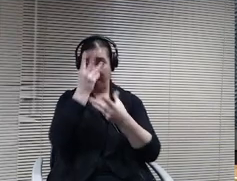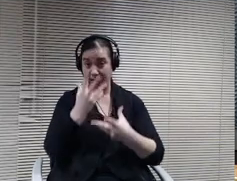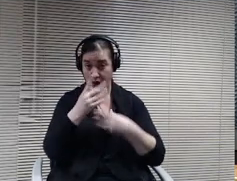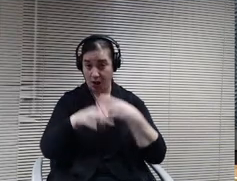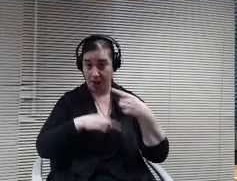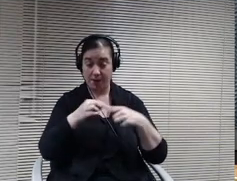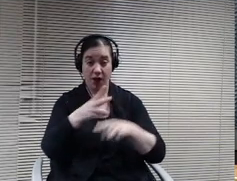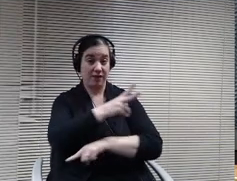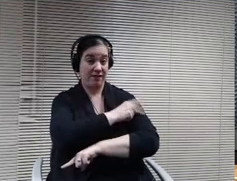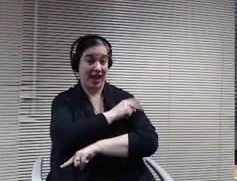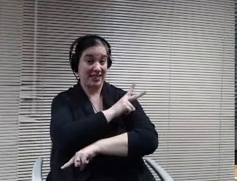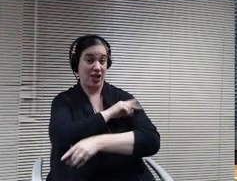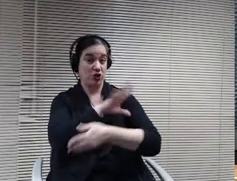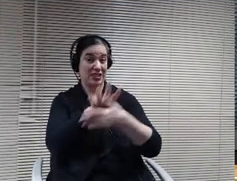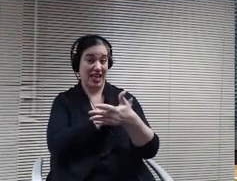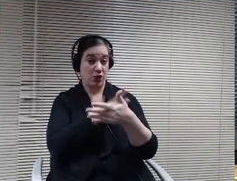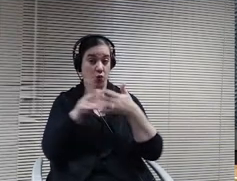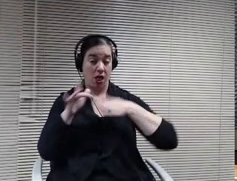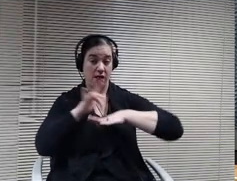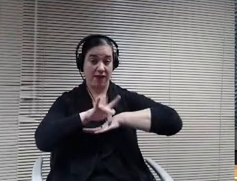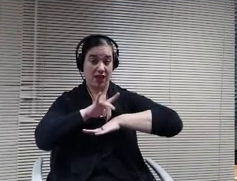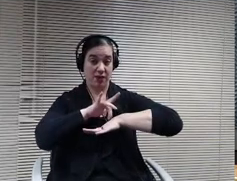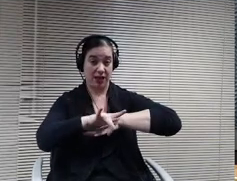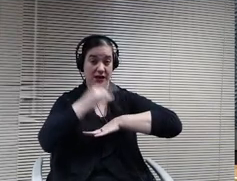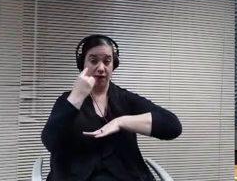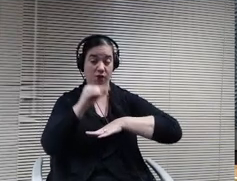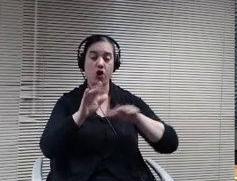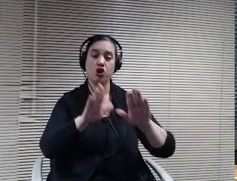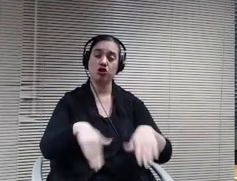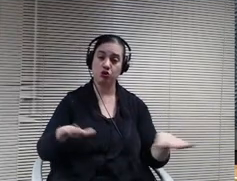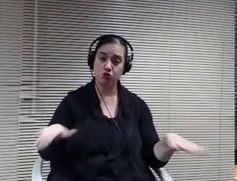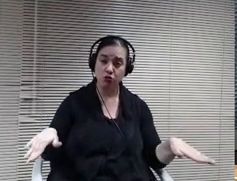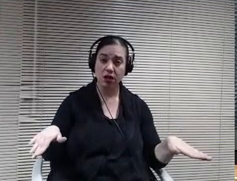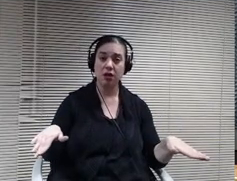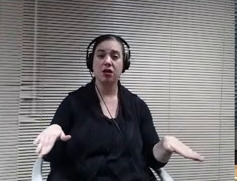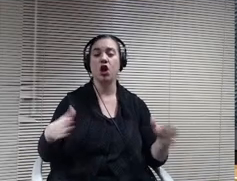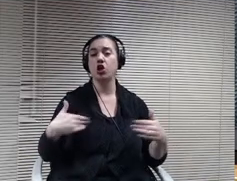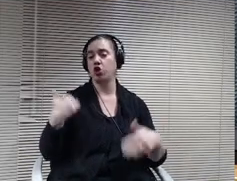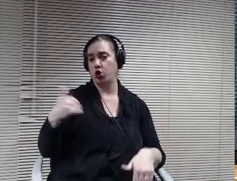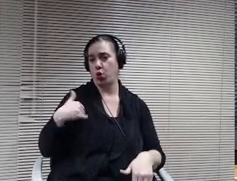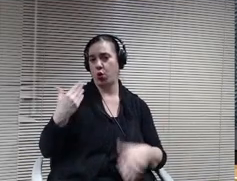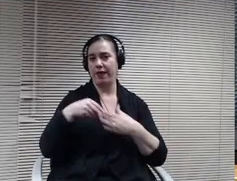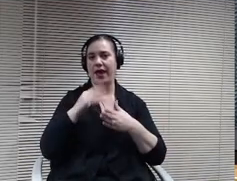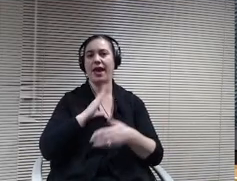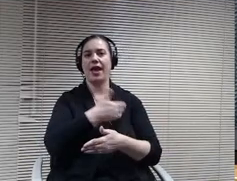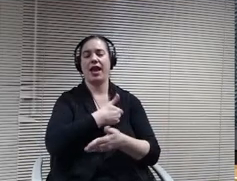availability for children and youth in our schools. My guess would be that they would want.